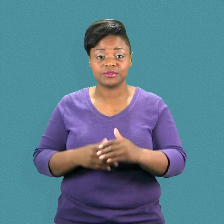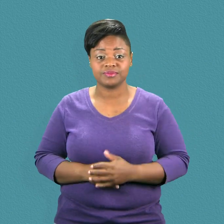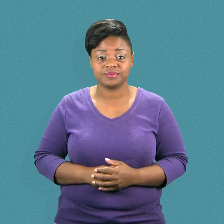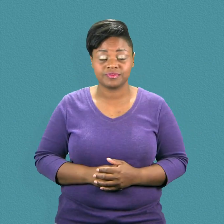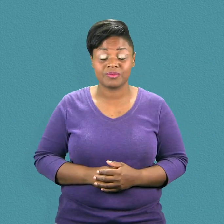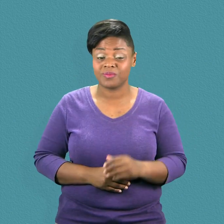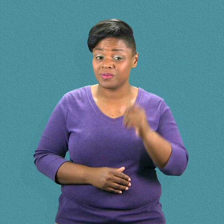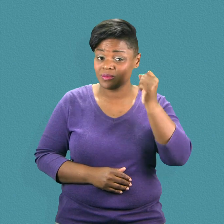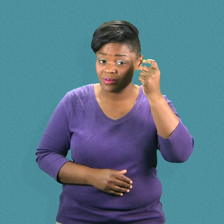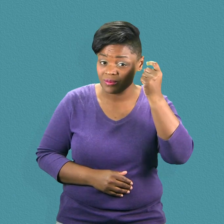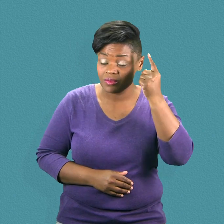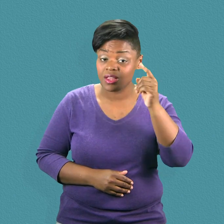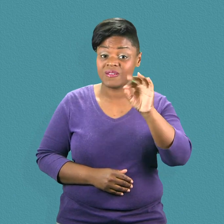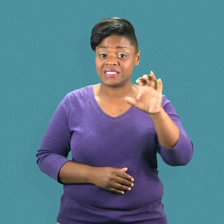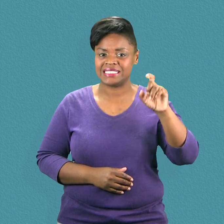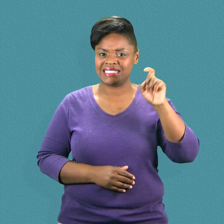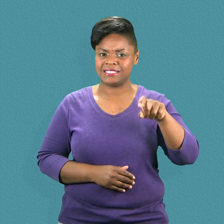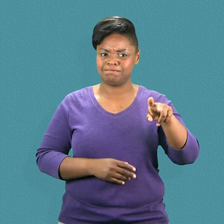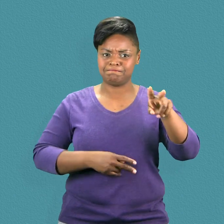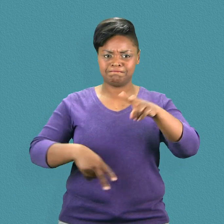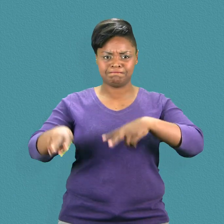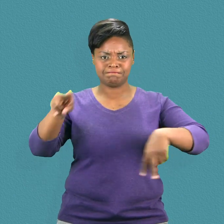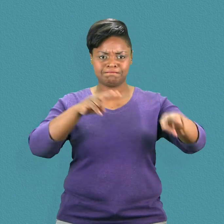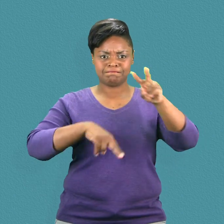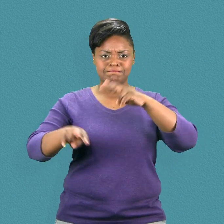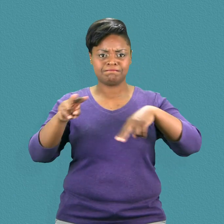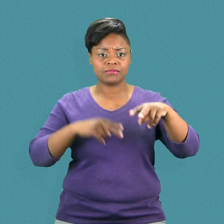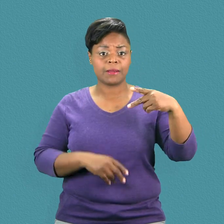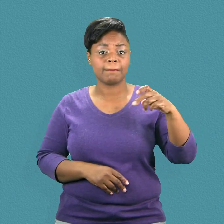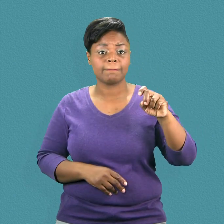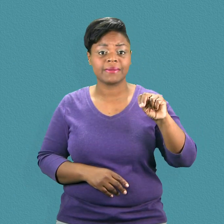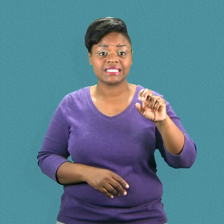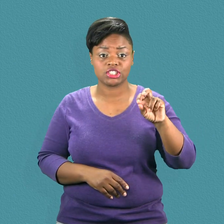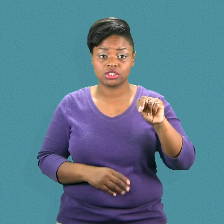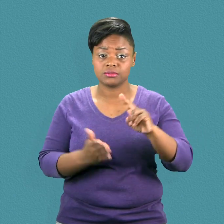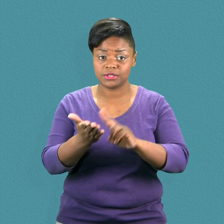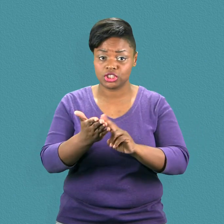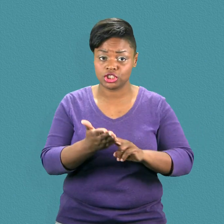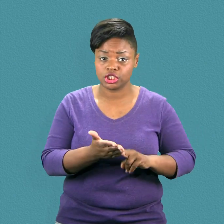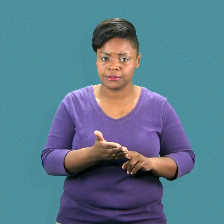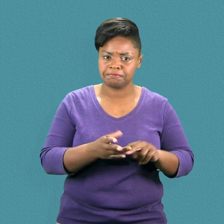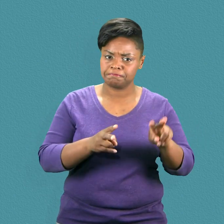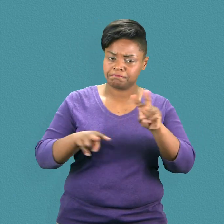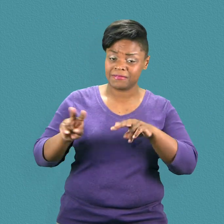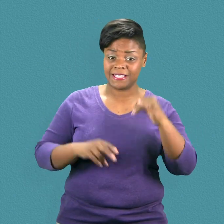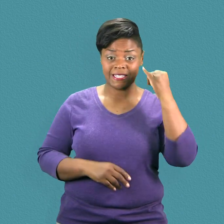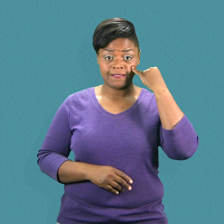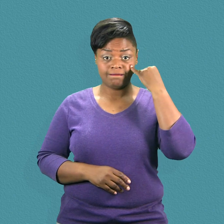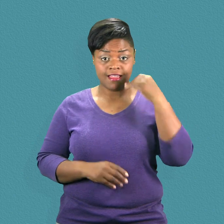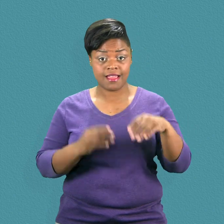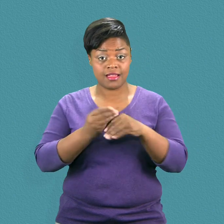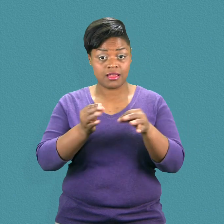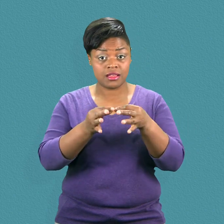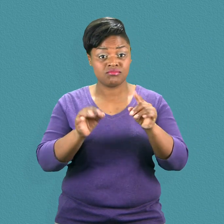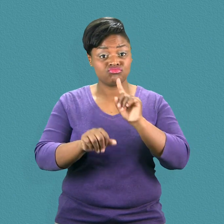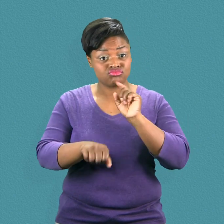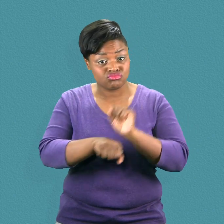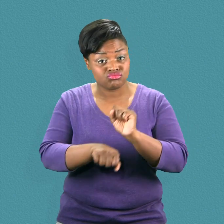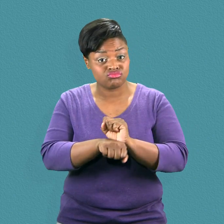programs or channels and receive an exemption if the FCC determines that captioning would